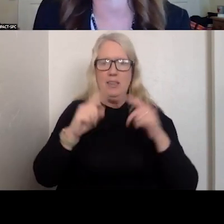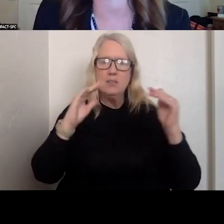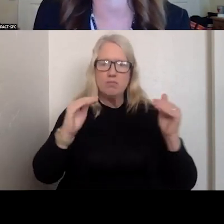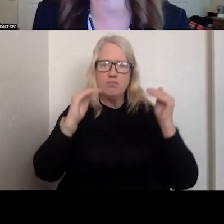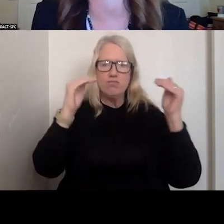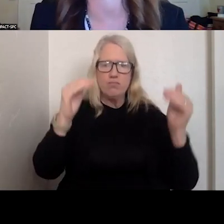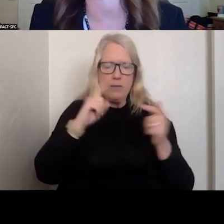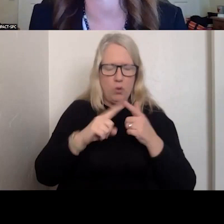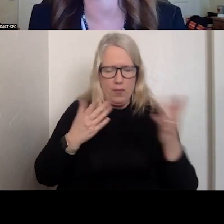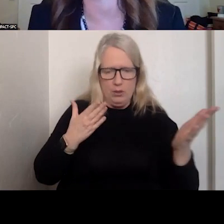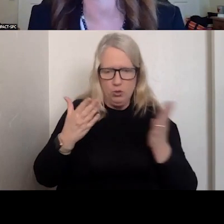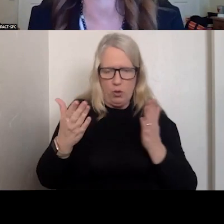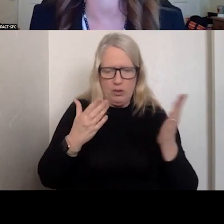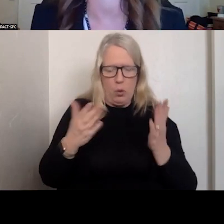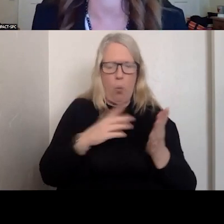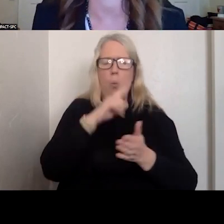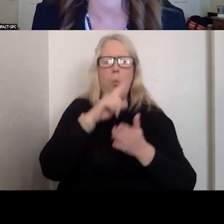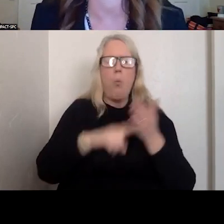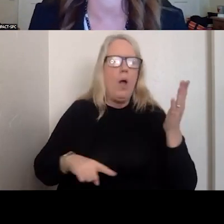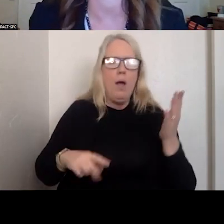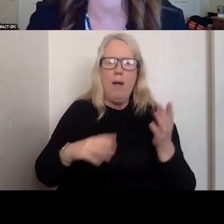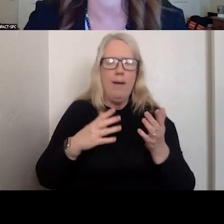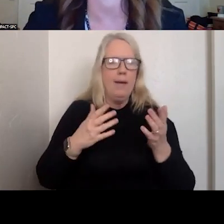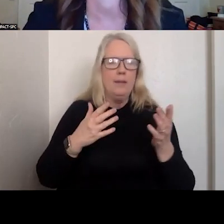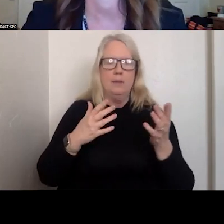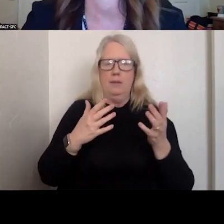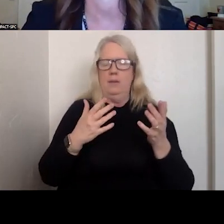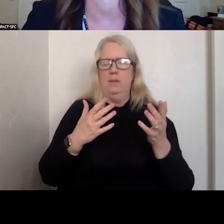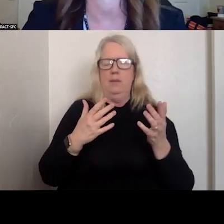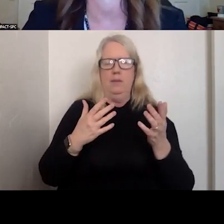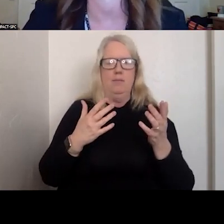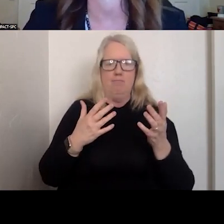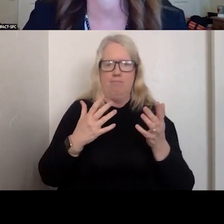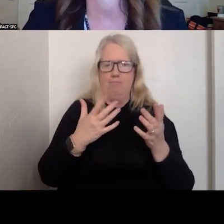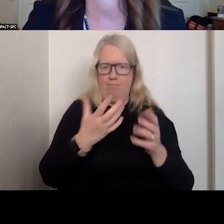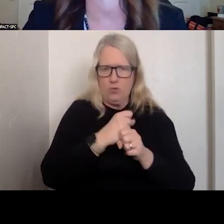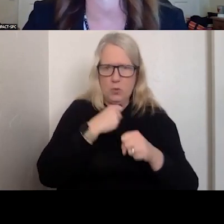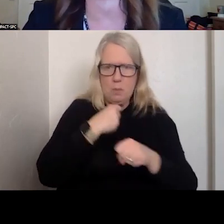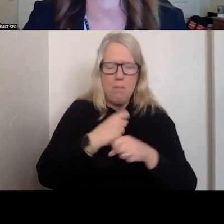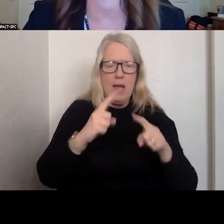WHAT ARE THE COMPONENTS TO MAKE A SYSTEM BEST PRACTICE?